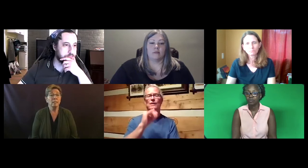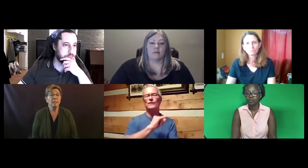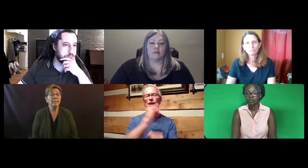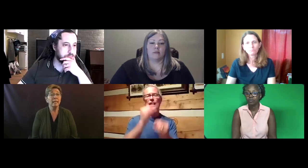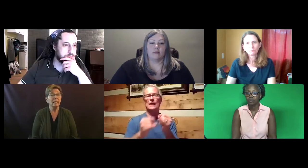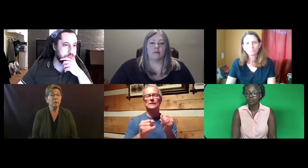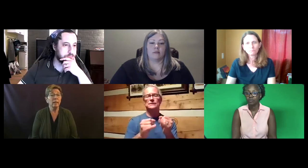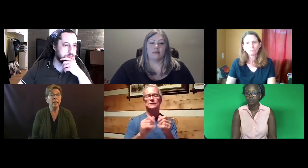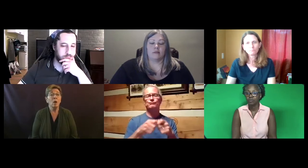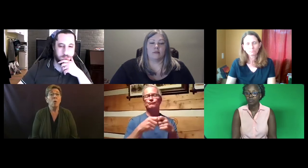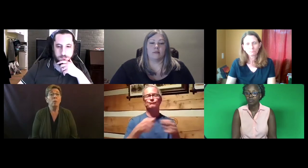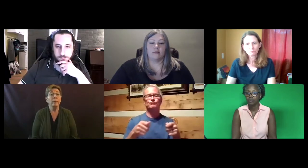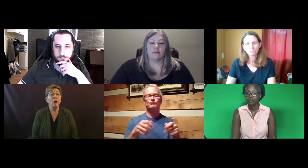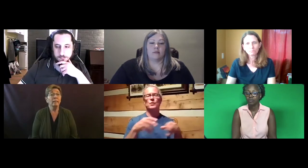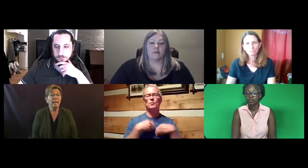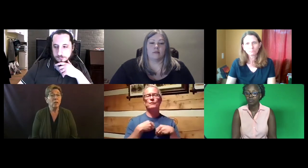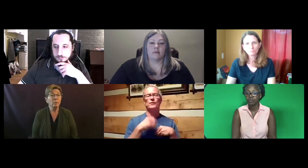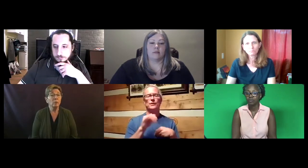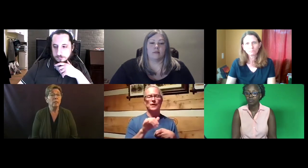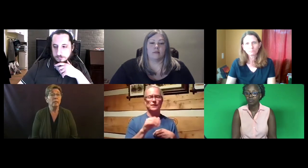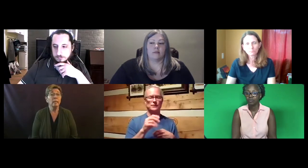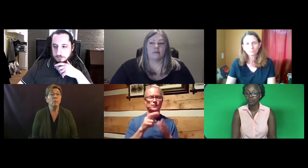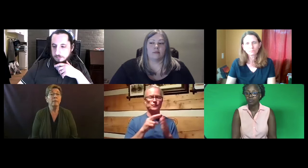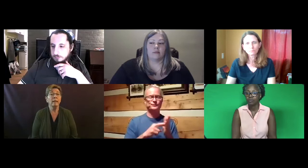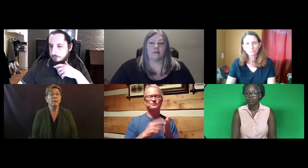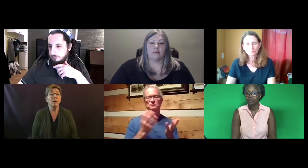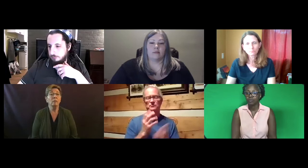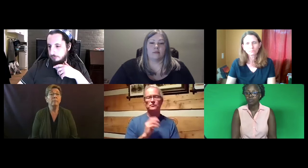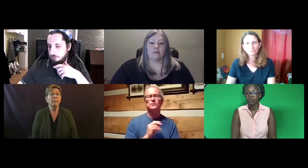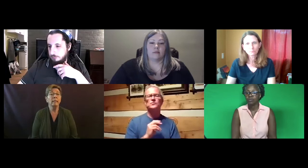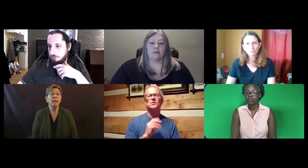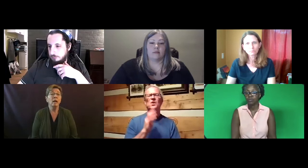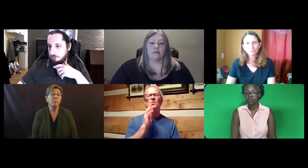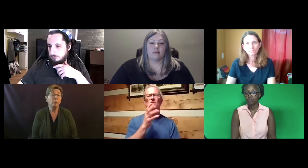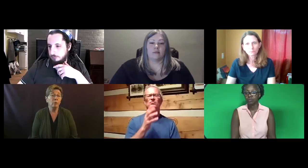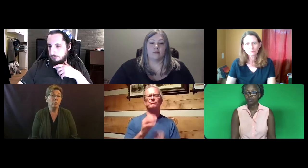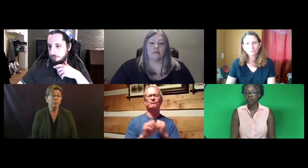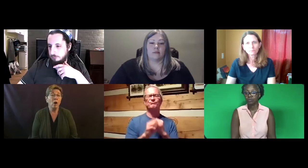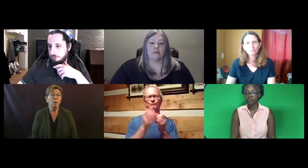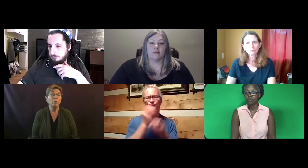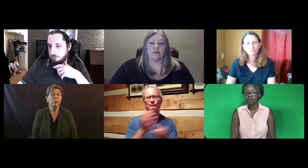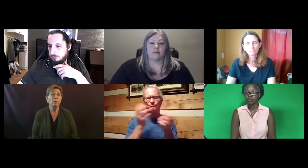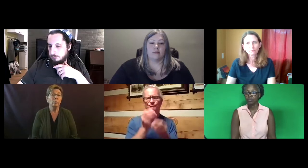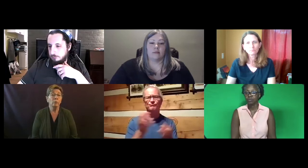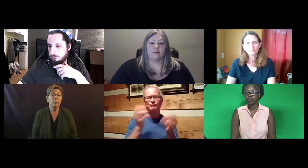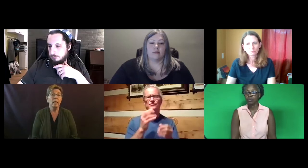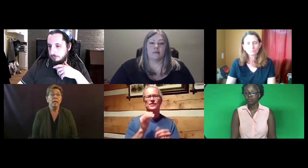The second hearing will be our last opportunity that will then ultimately prove our rules.